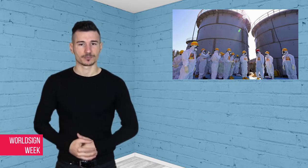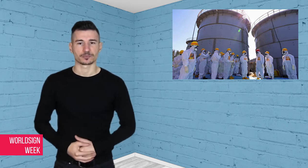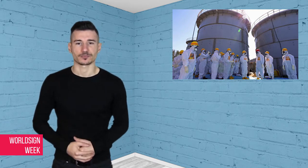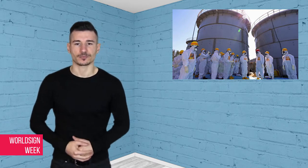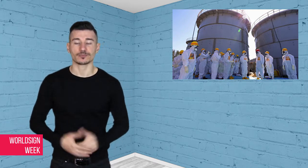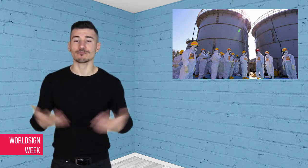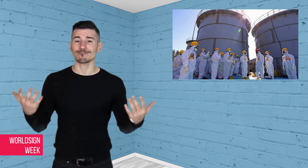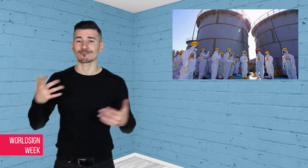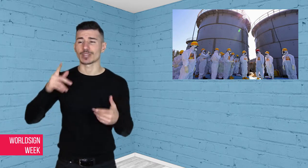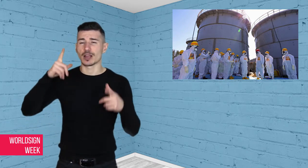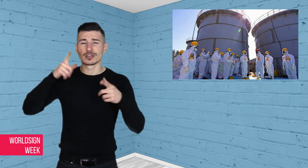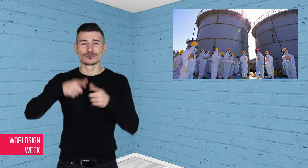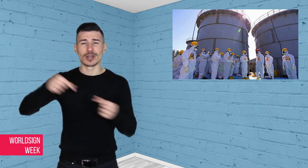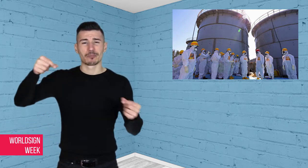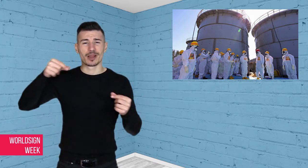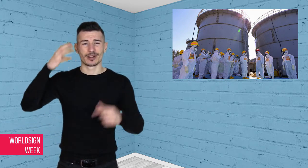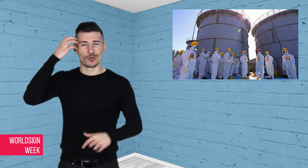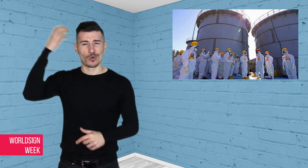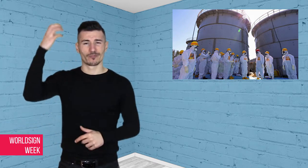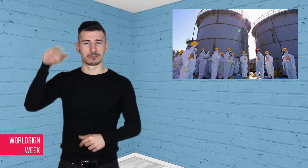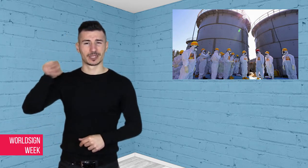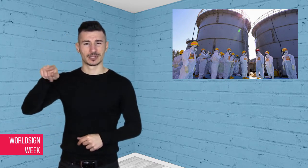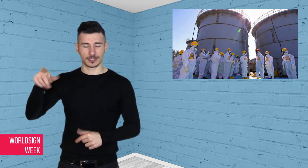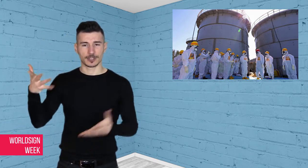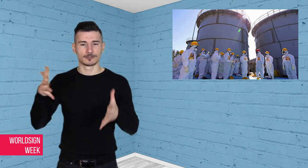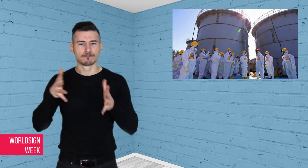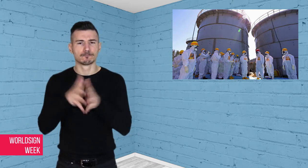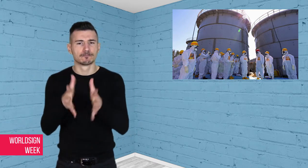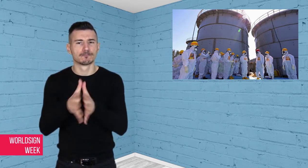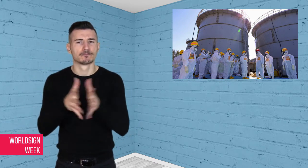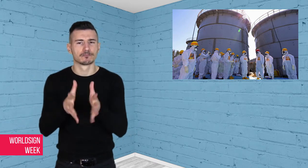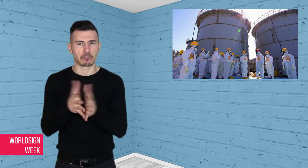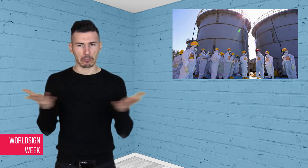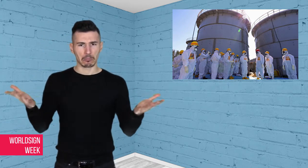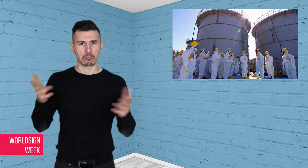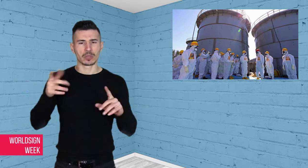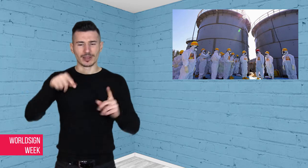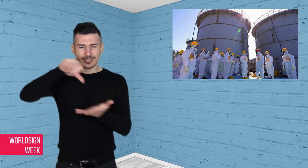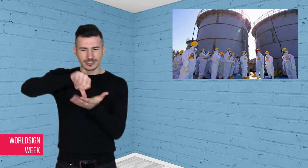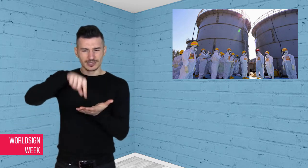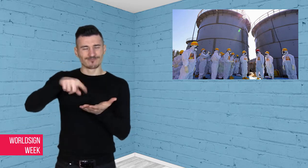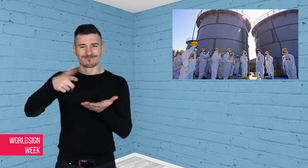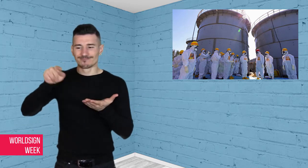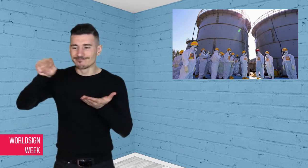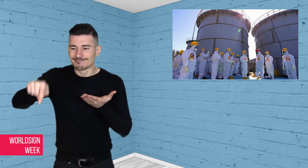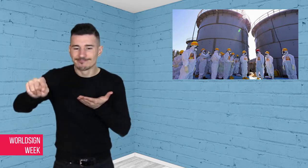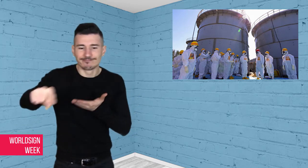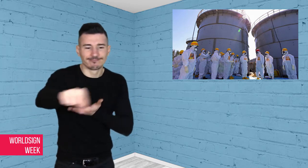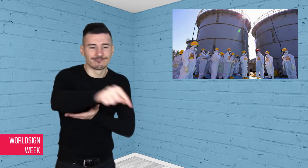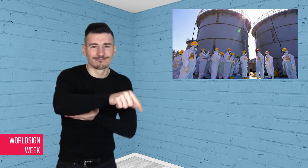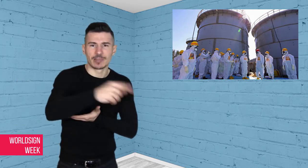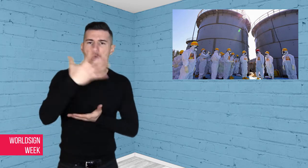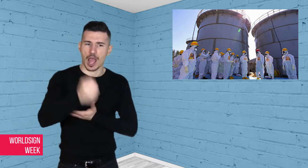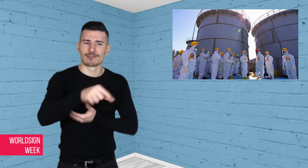which has raised concerns from residents in nearby towns about the